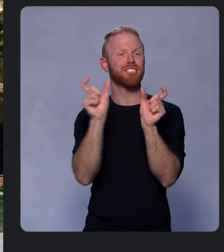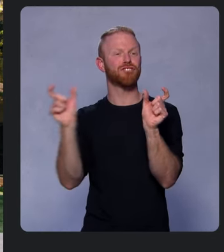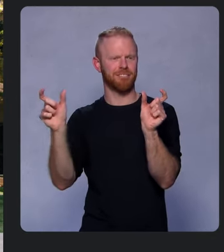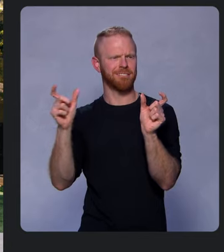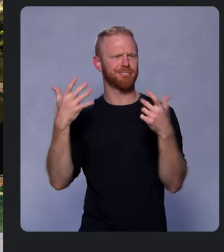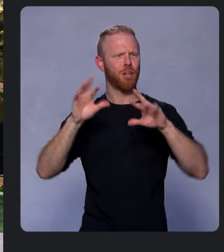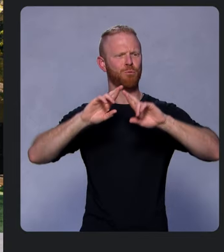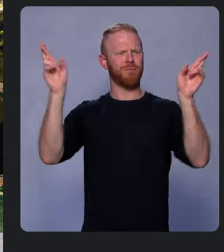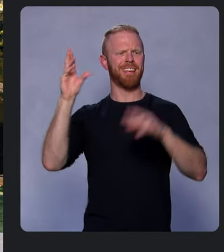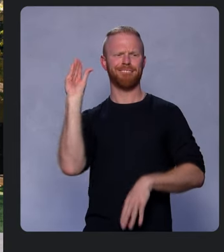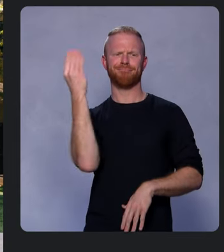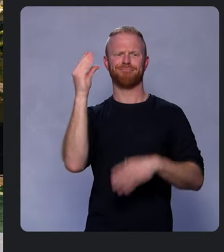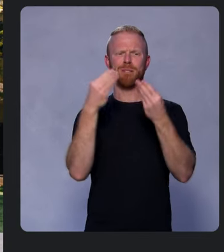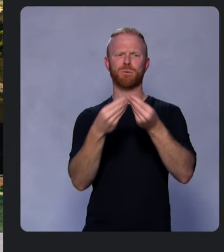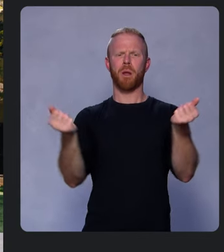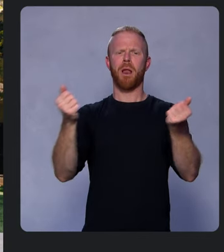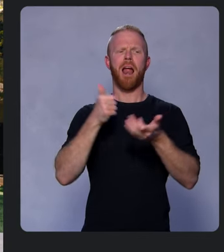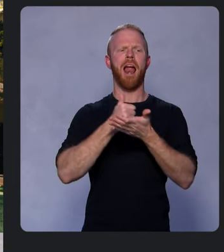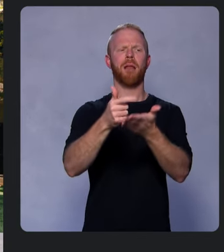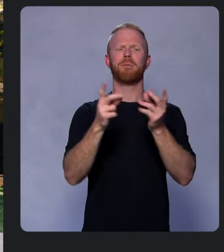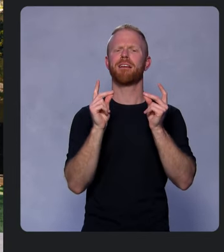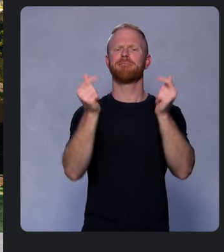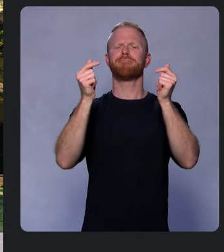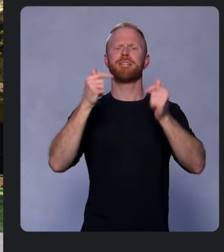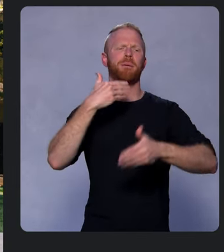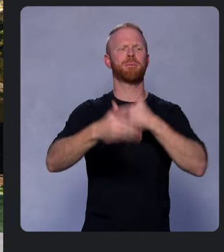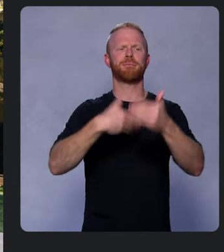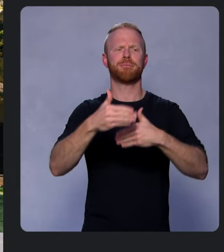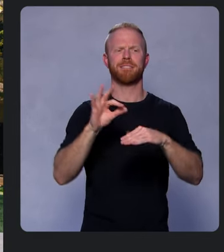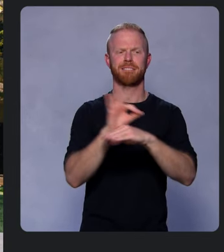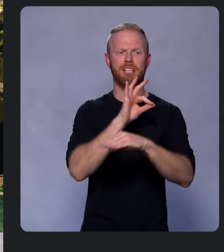functionality to your mobile and web apps like translating text with